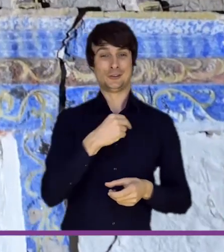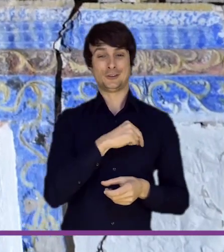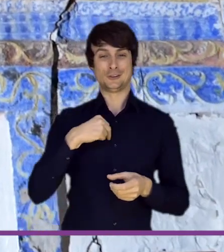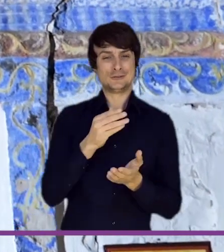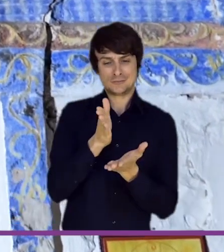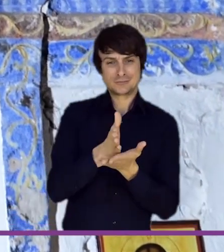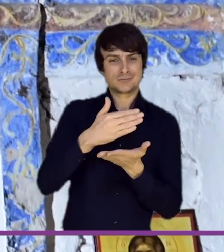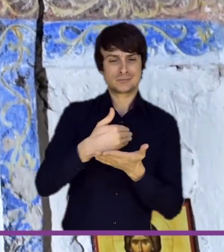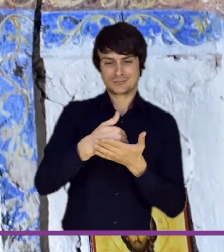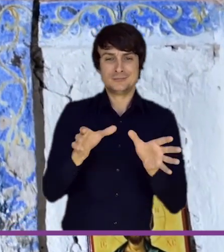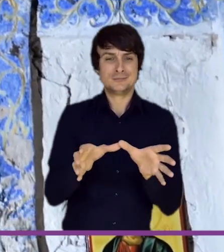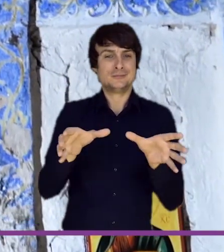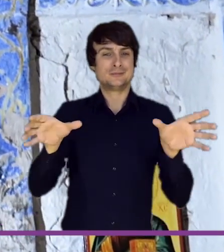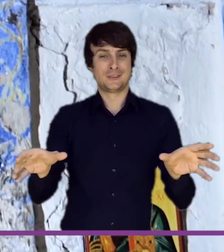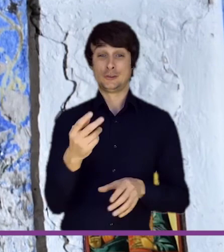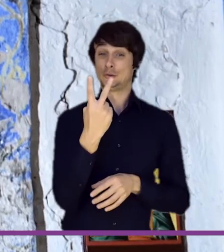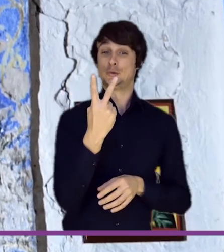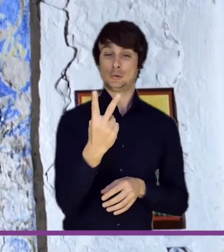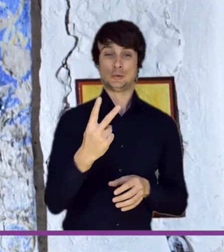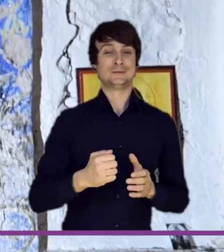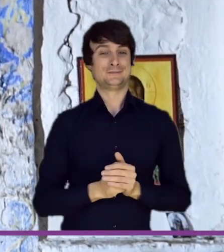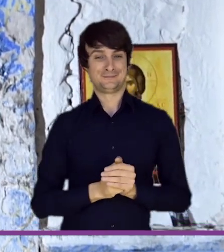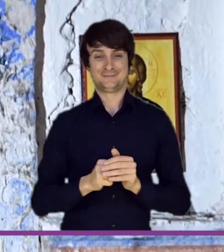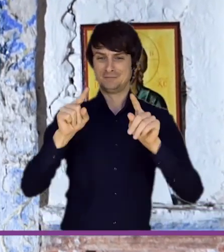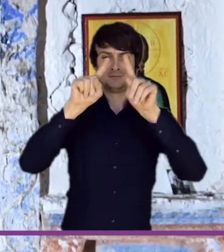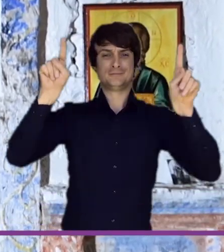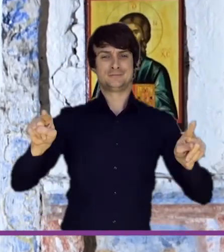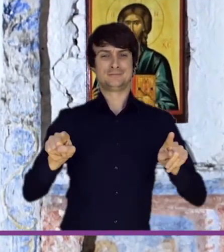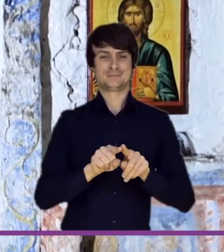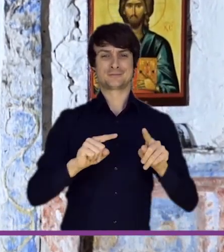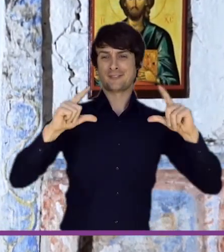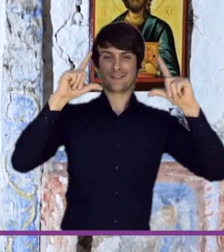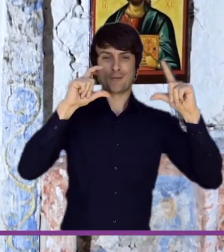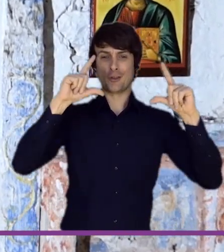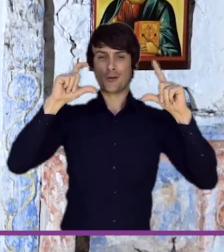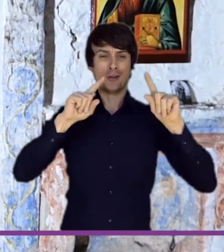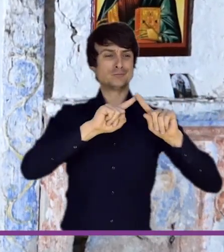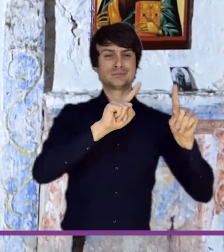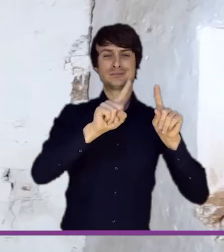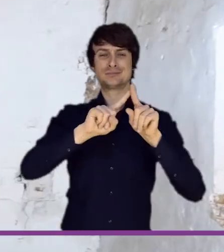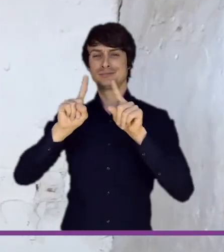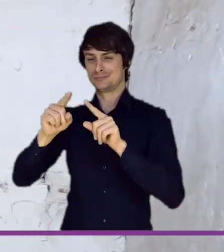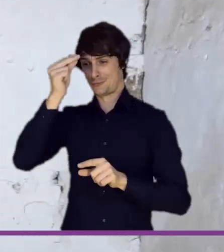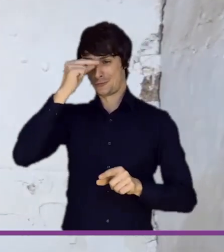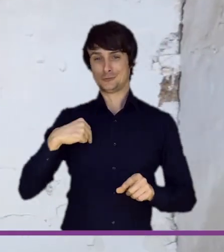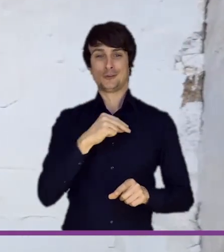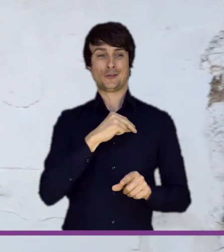the nave area with a wall iconostasis. The frames of the iconostasis are decorated with